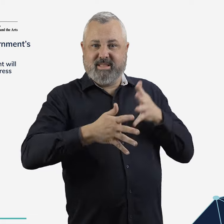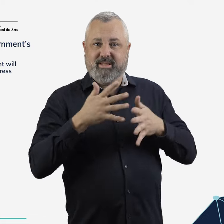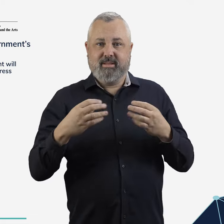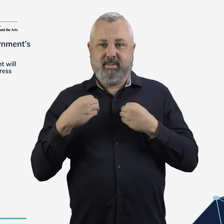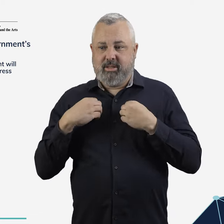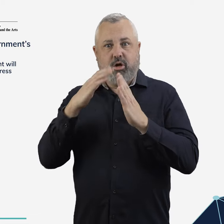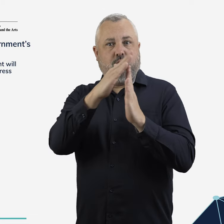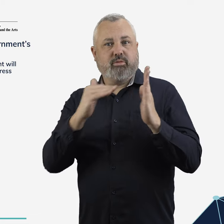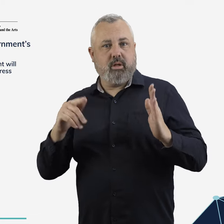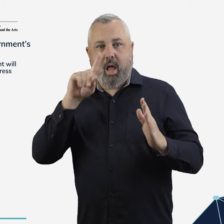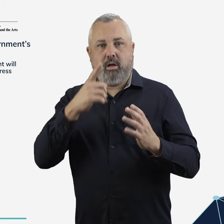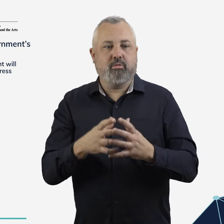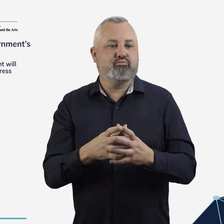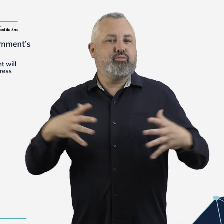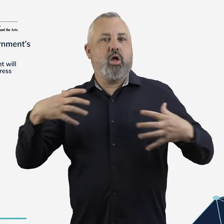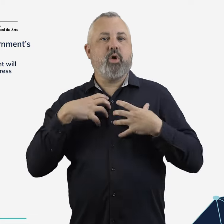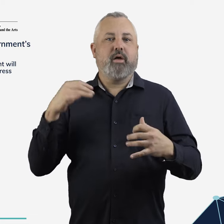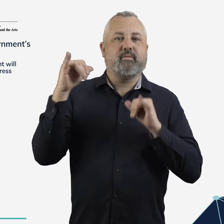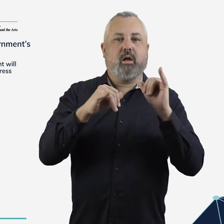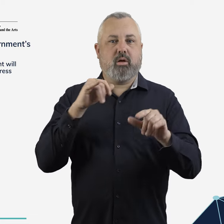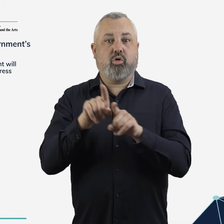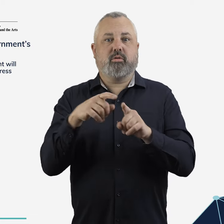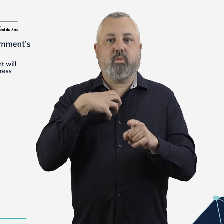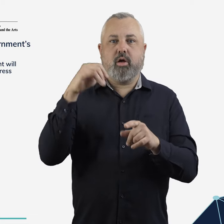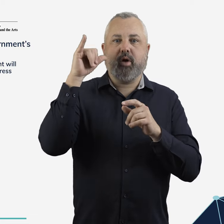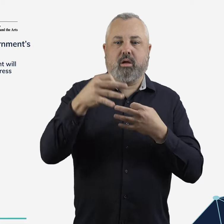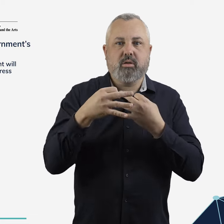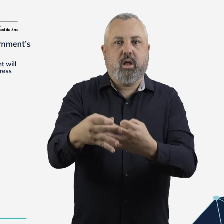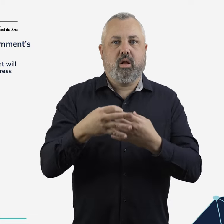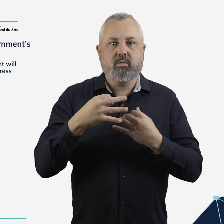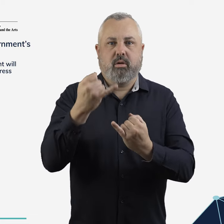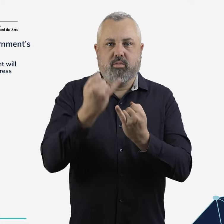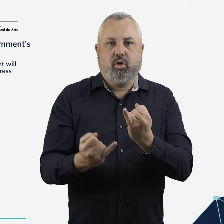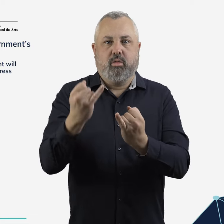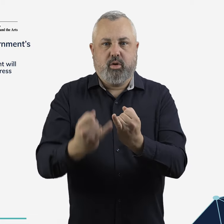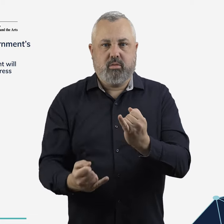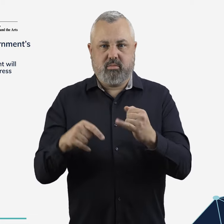These shortages are holding back the growth of the sector, reducing service levels – especially in